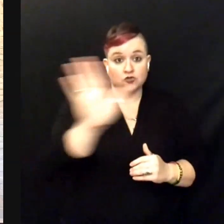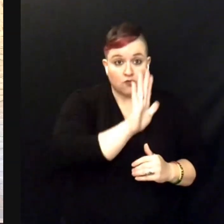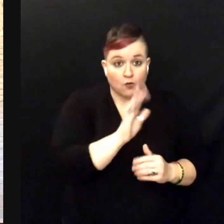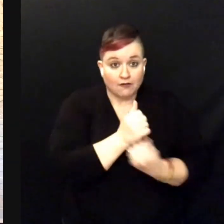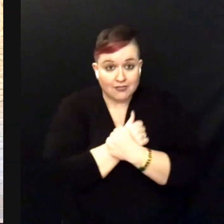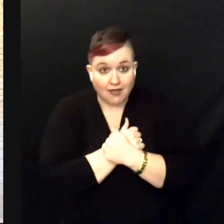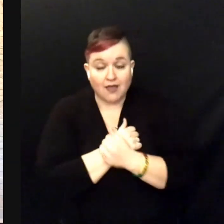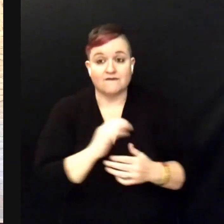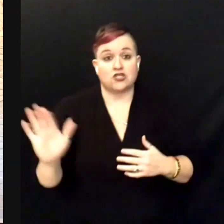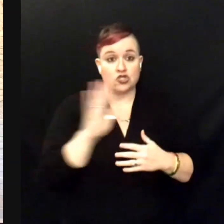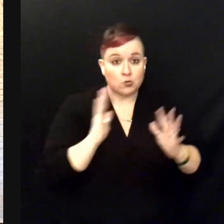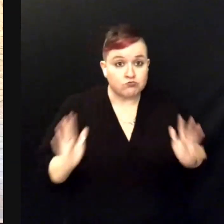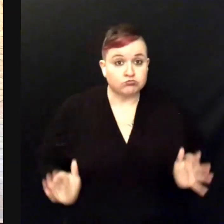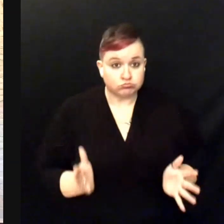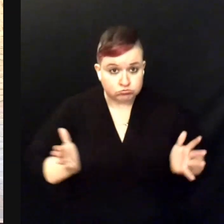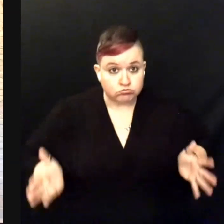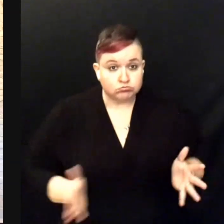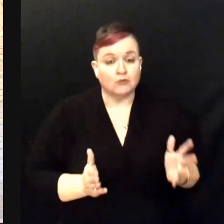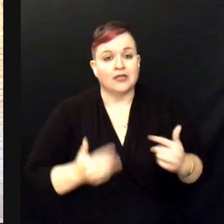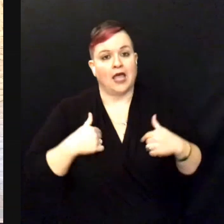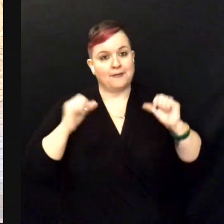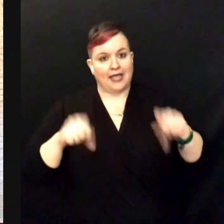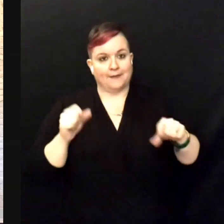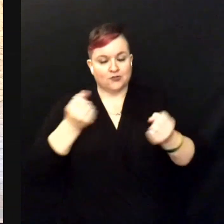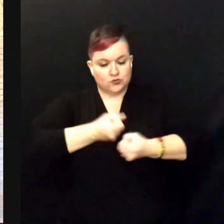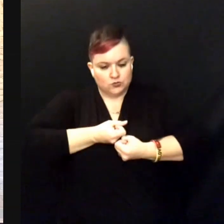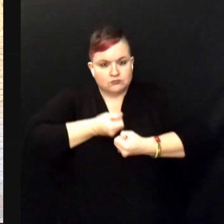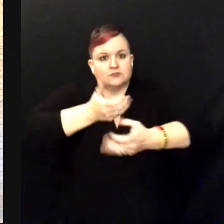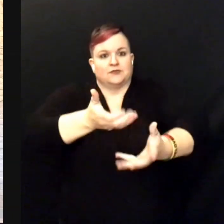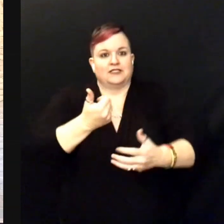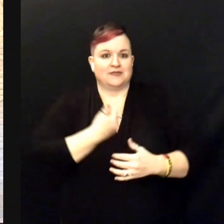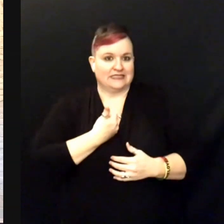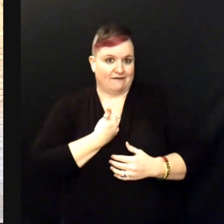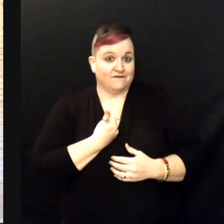I've been able to express myself in a whole new way and